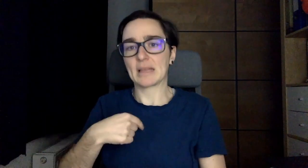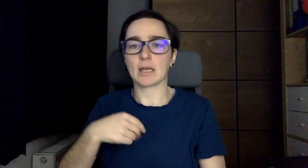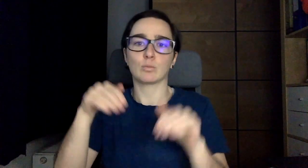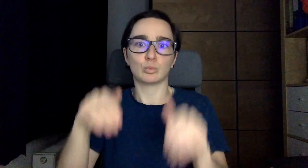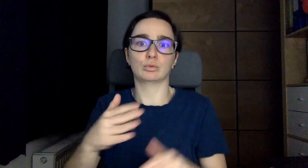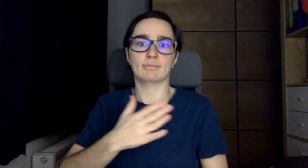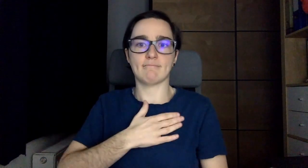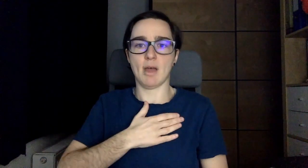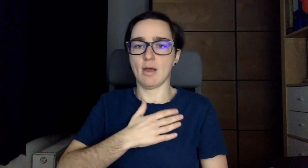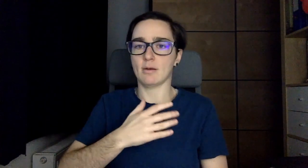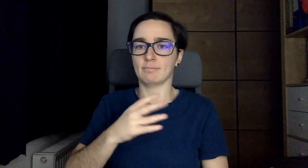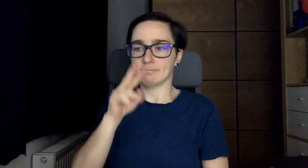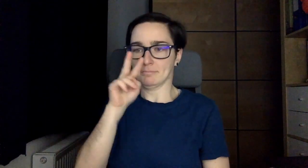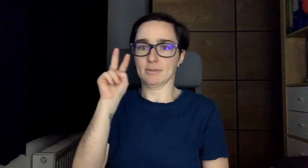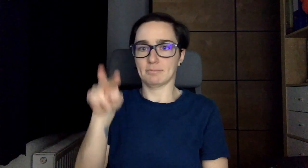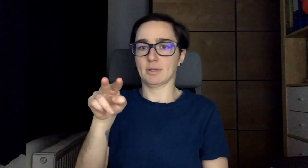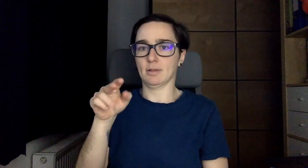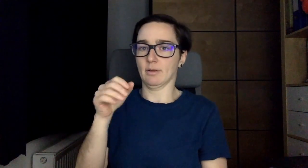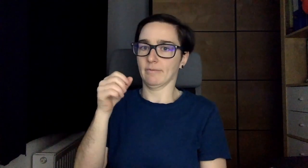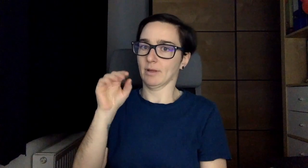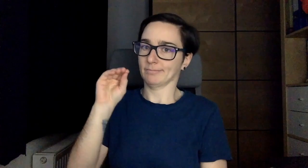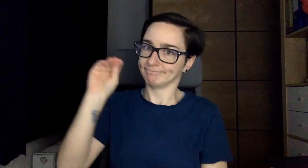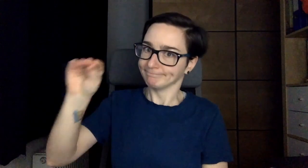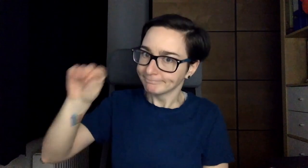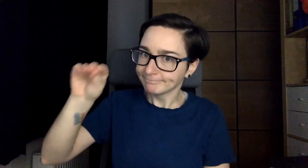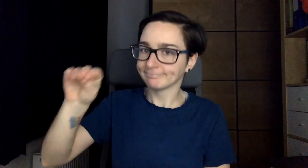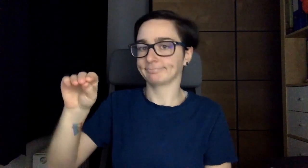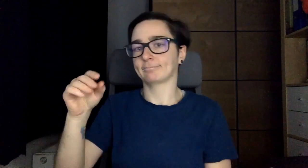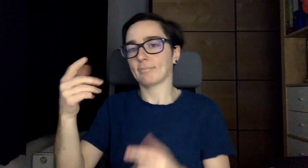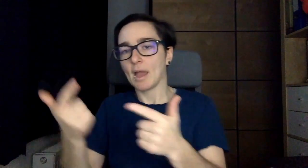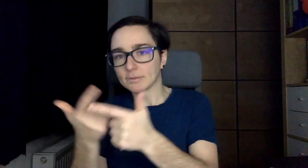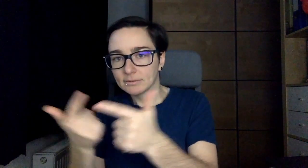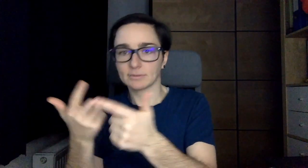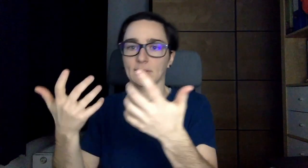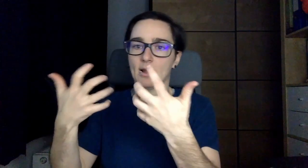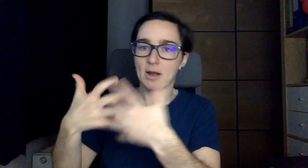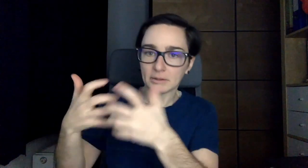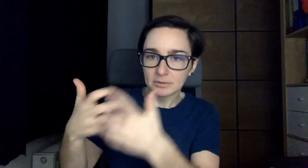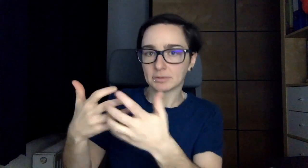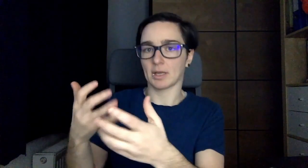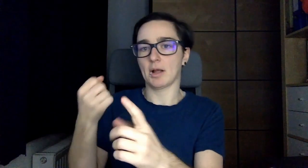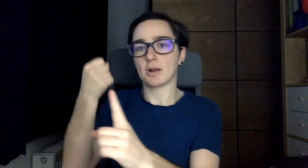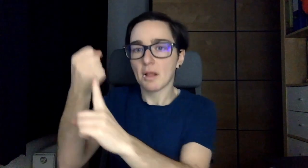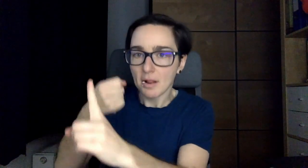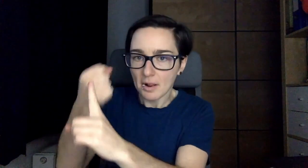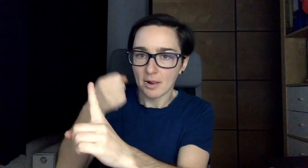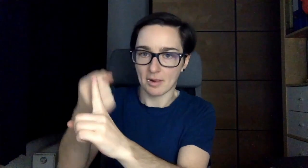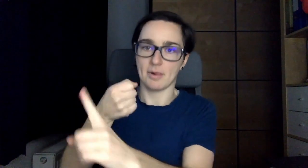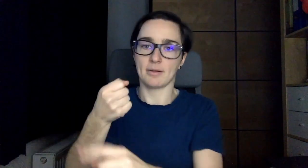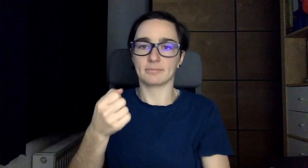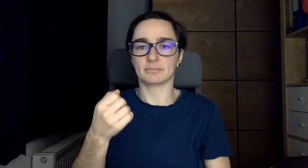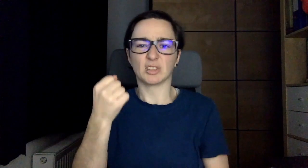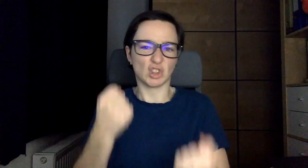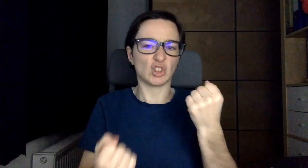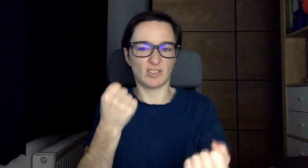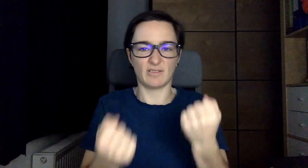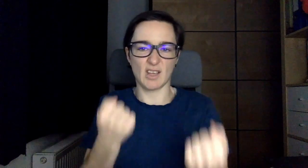I have to explain and tell them about my point of view about many things. It´s hard.